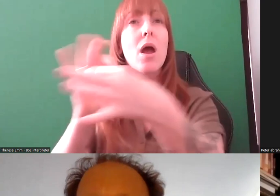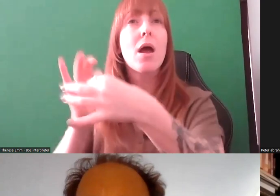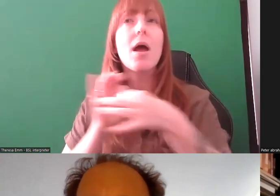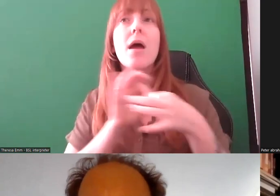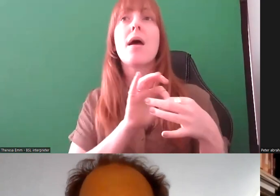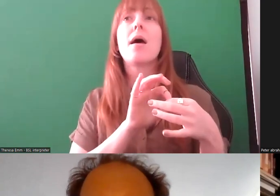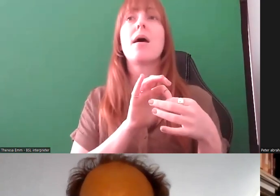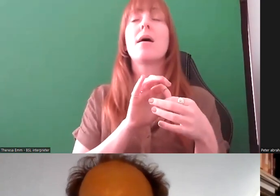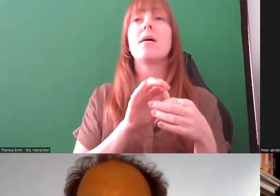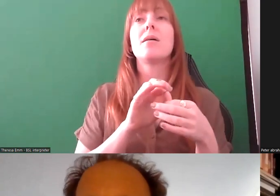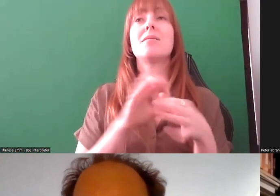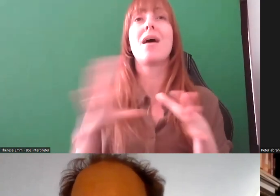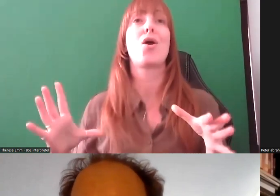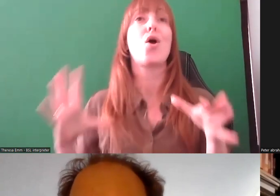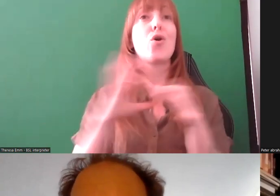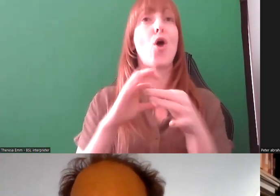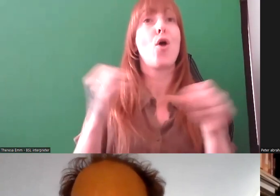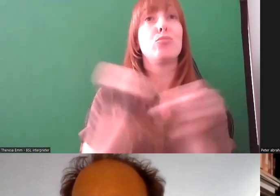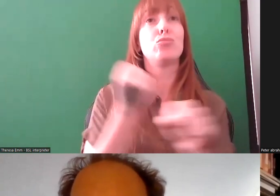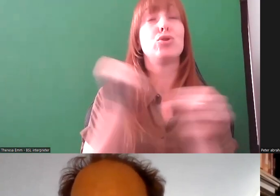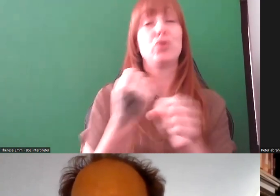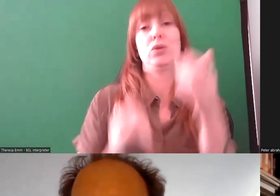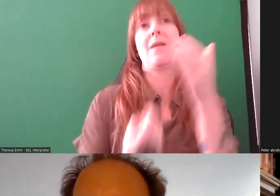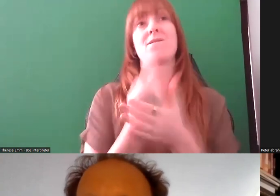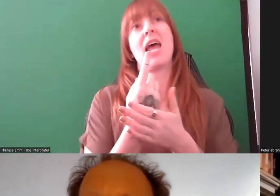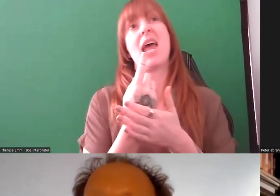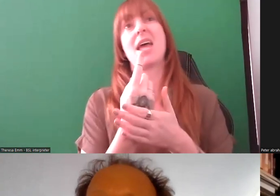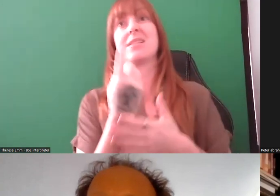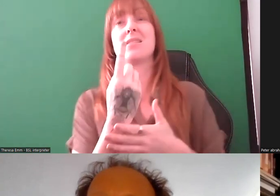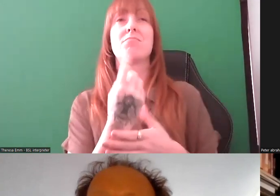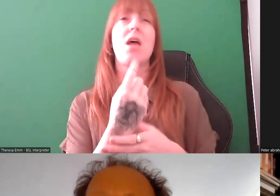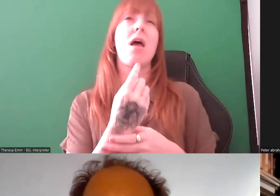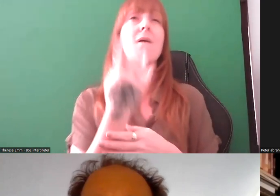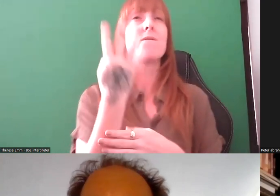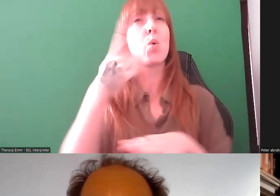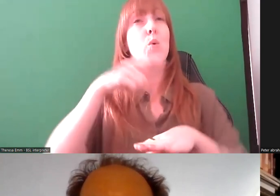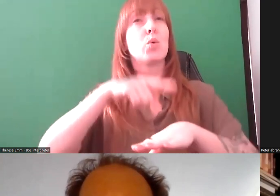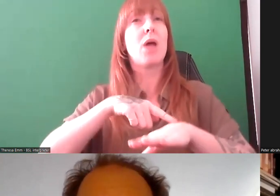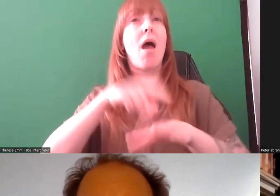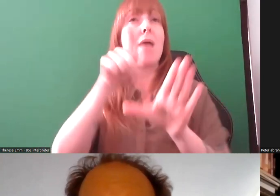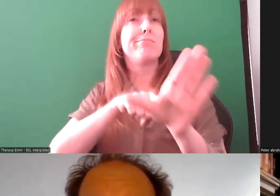co-produced events - quarterly - over the last few years. We'll continue to meet and carry on